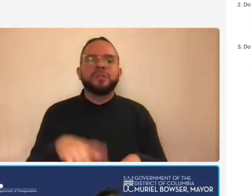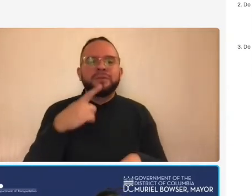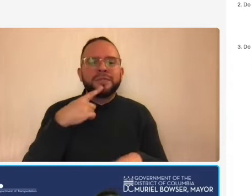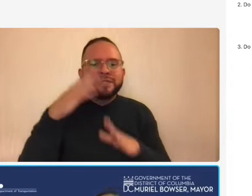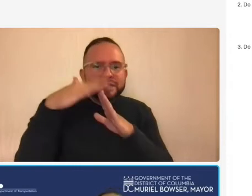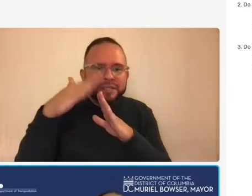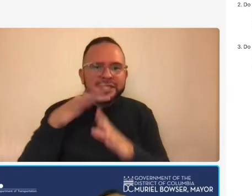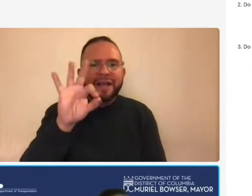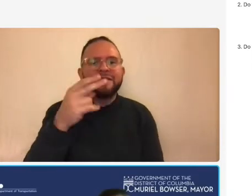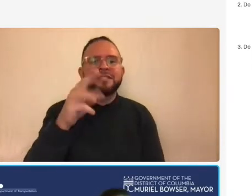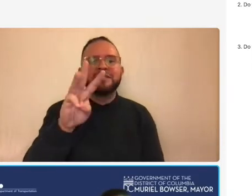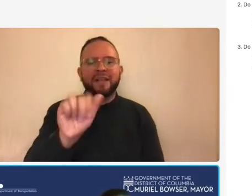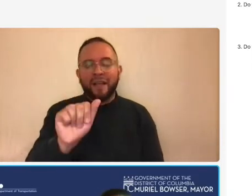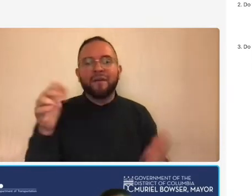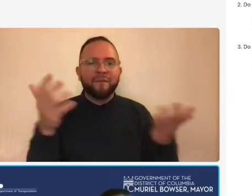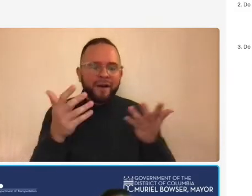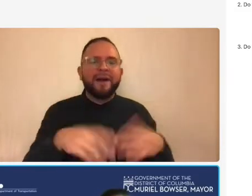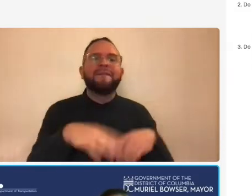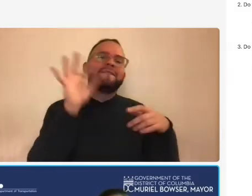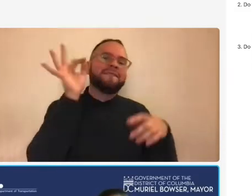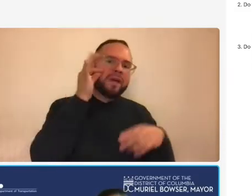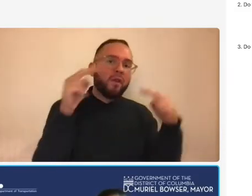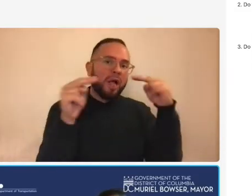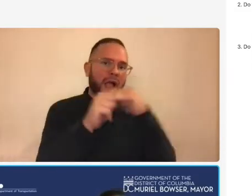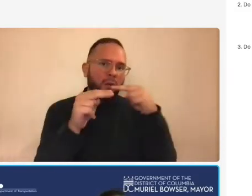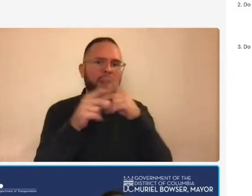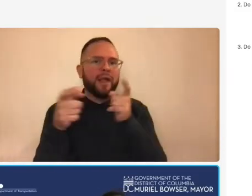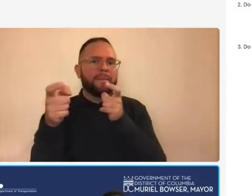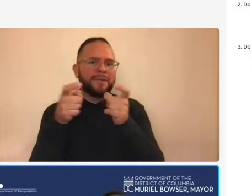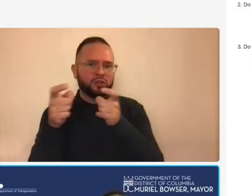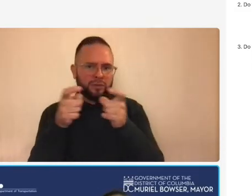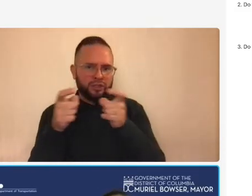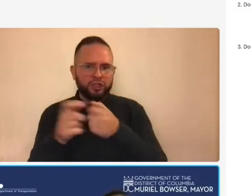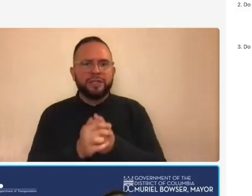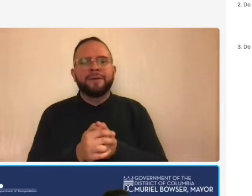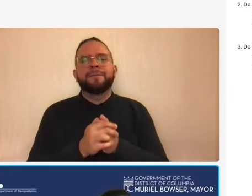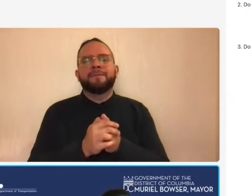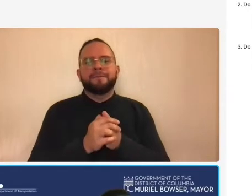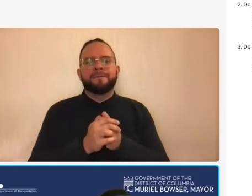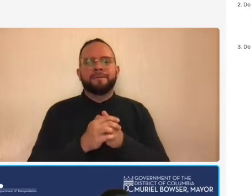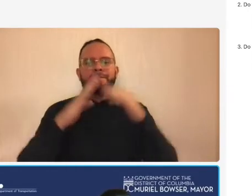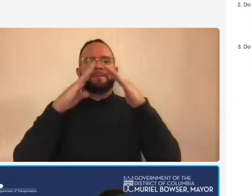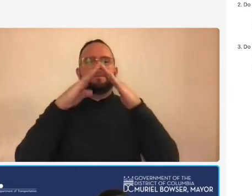administration and they are the steward of the surface transportation system in the united states